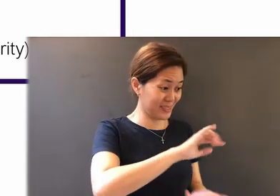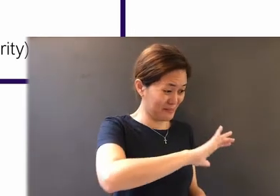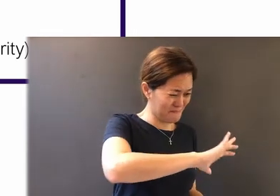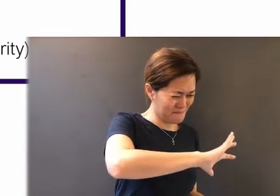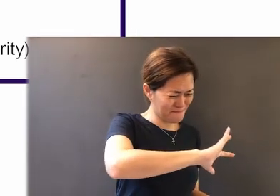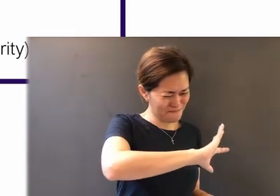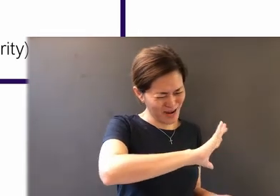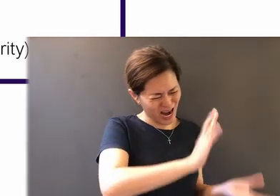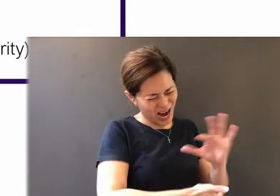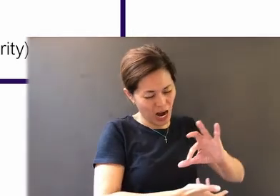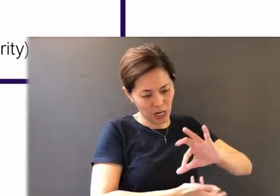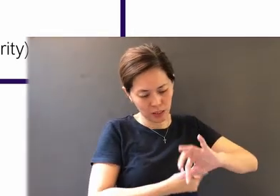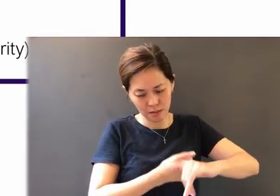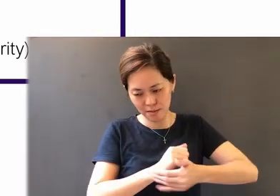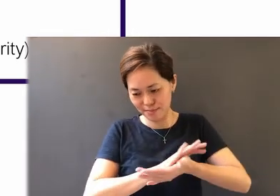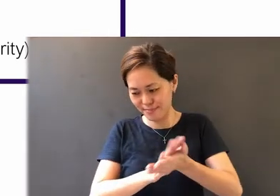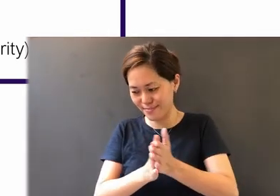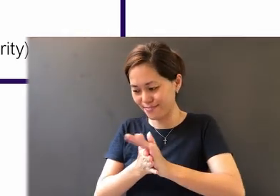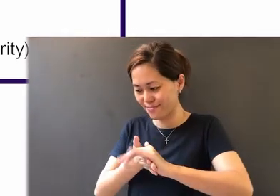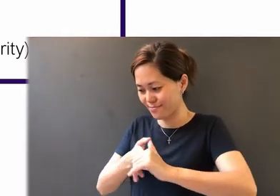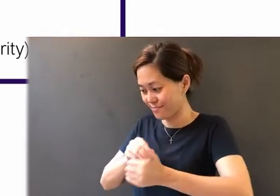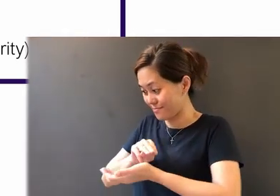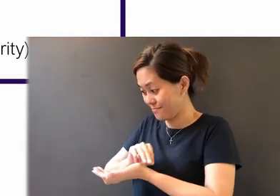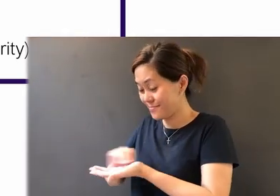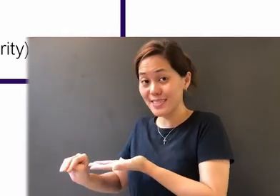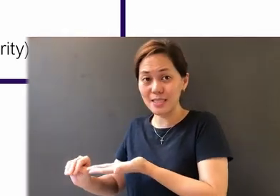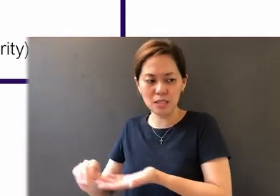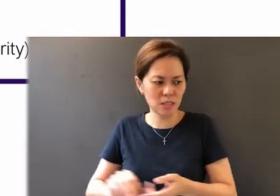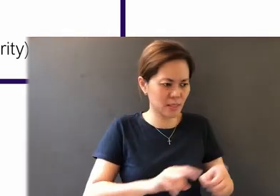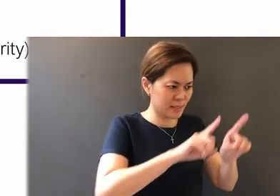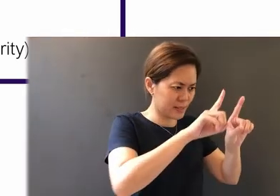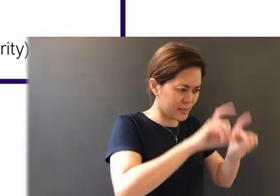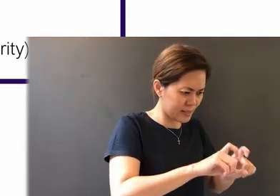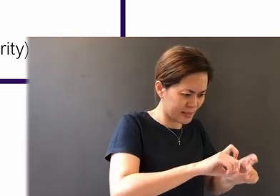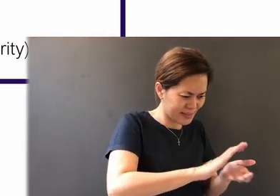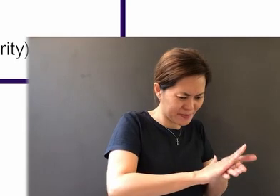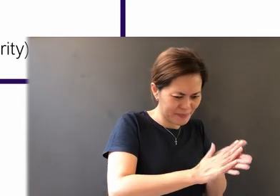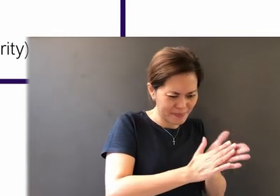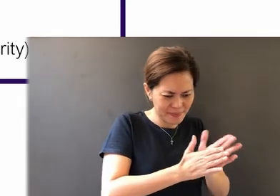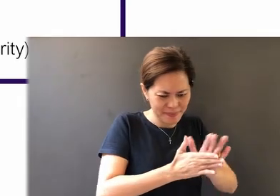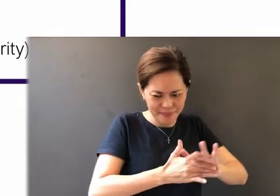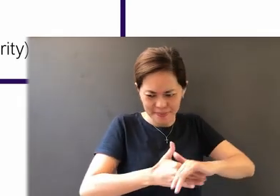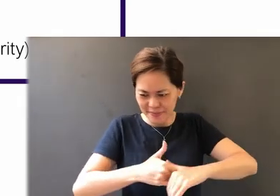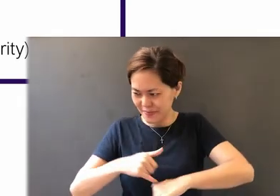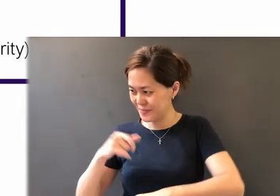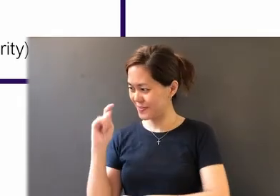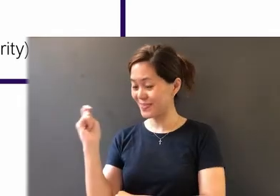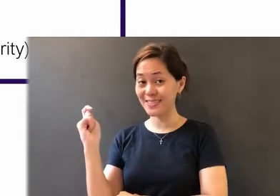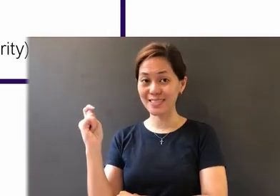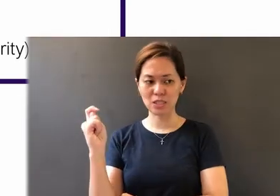into a message, a test into a testimony, a trial